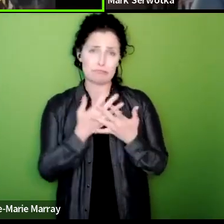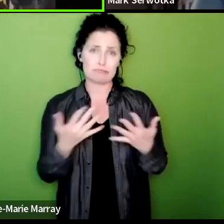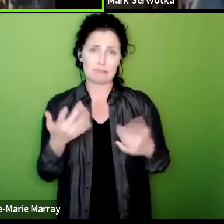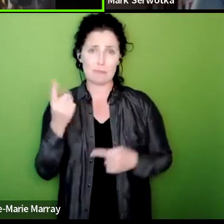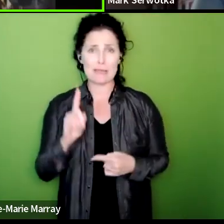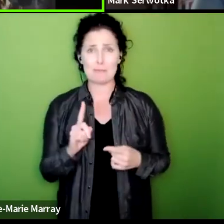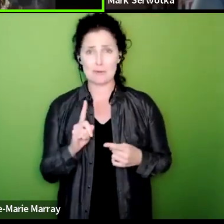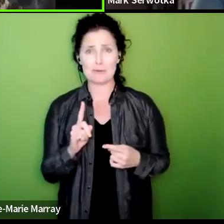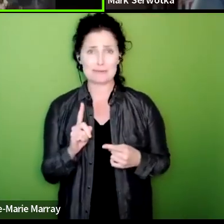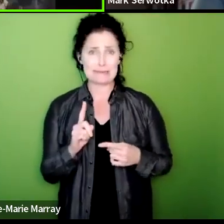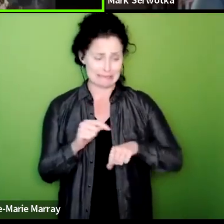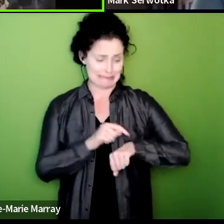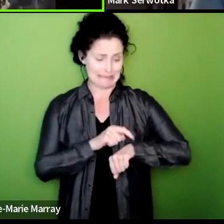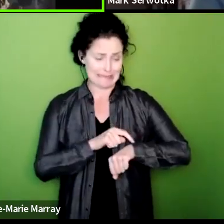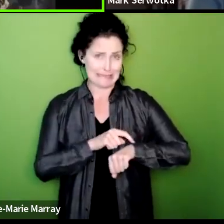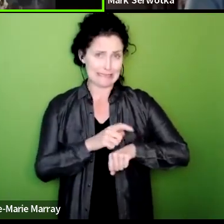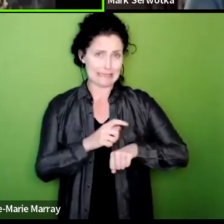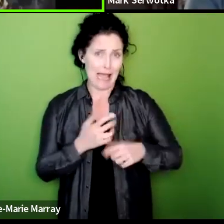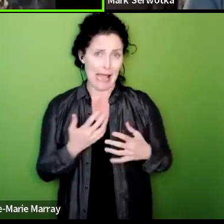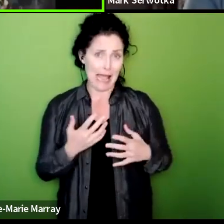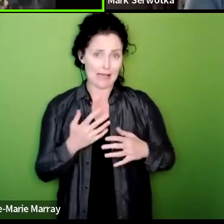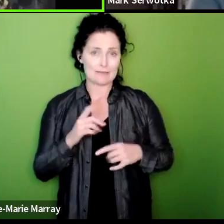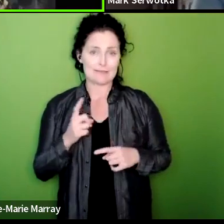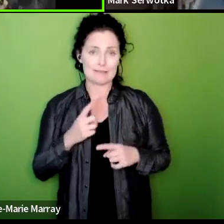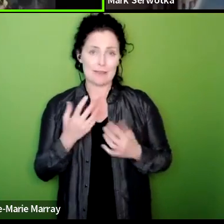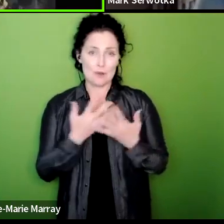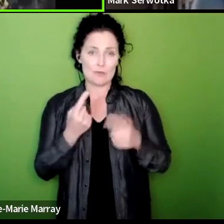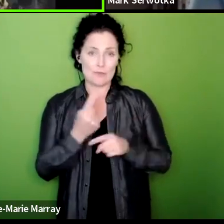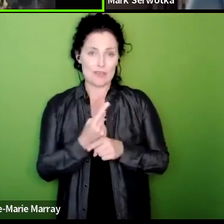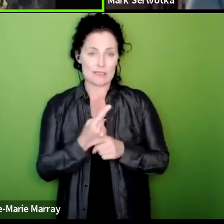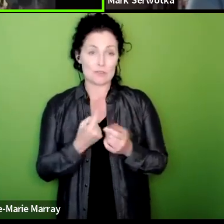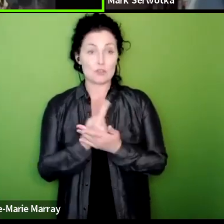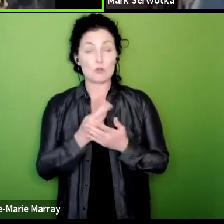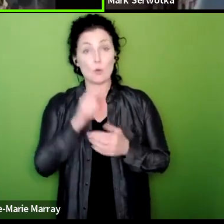of other things that they need to be doing more information will come out in terms of the detail